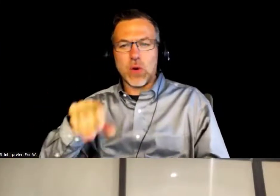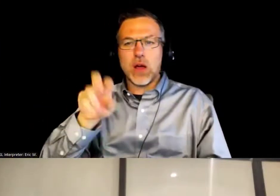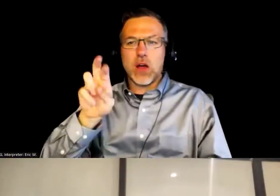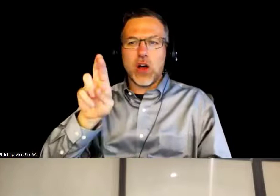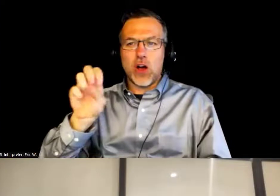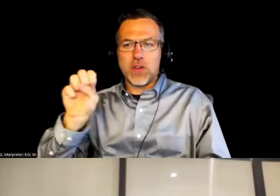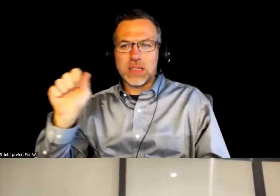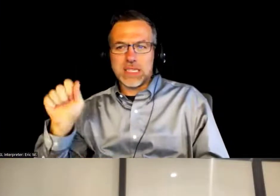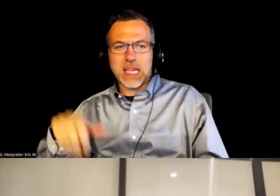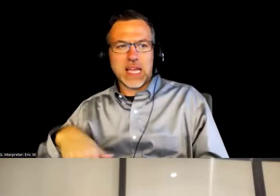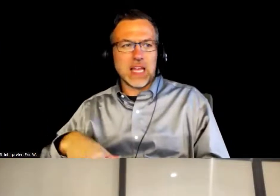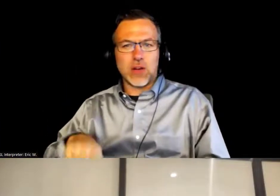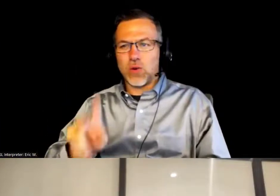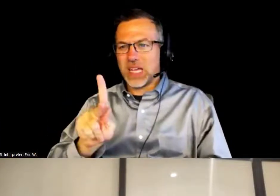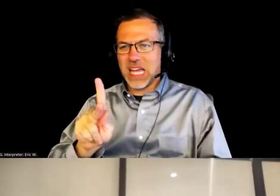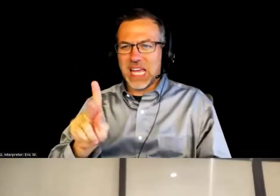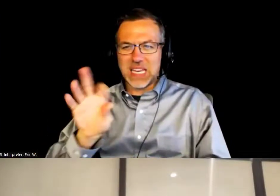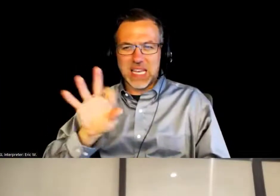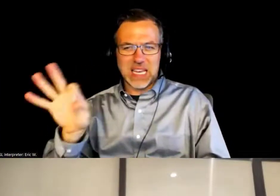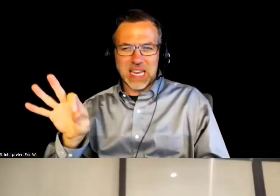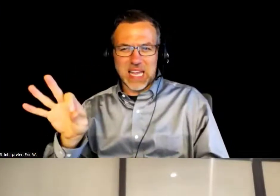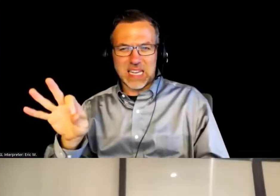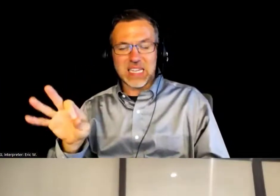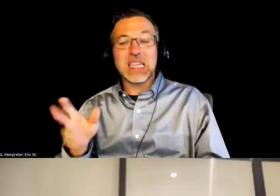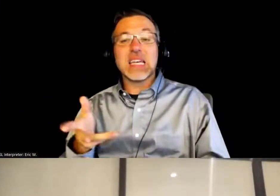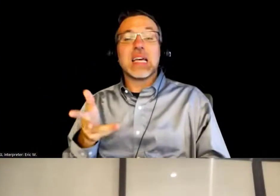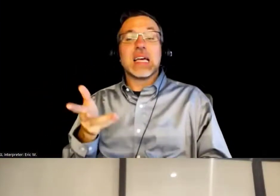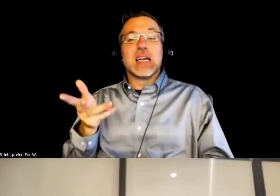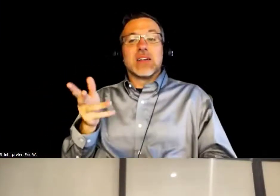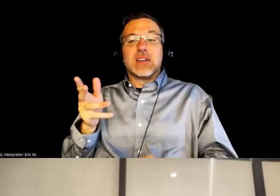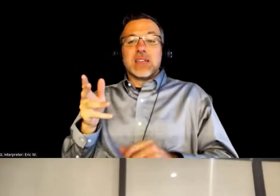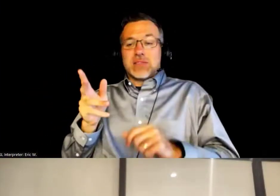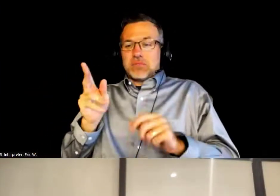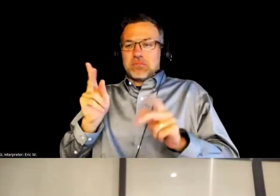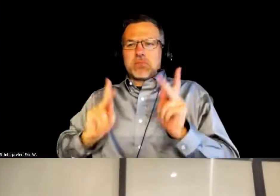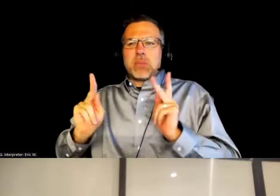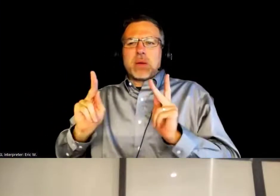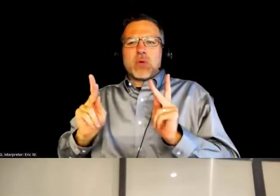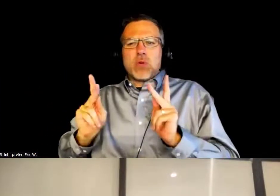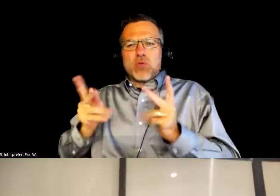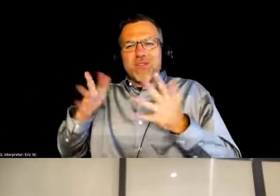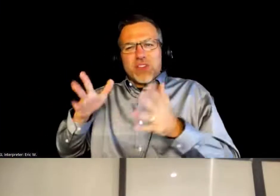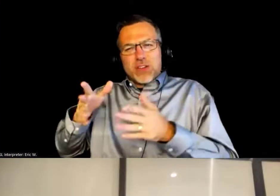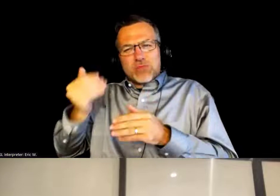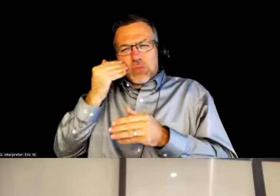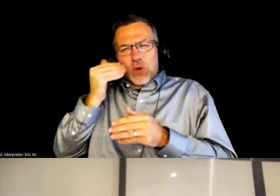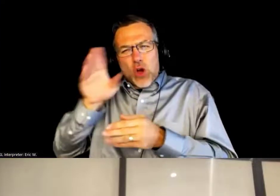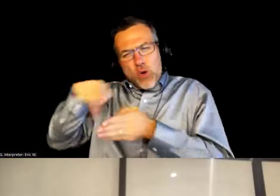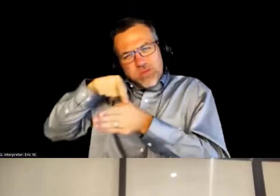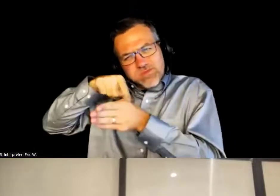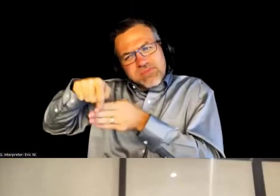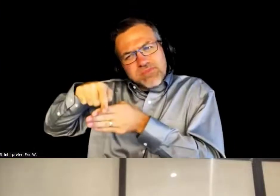You have people that are sort of adjacent to your field that are experts and will understand